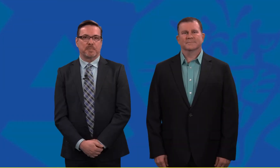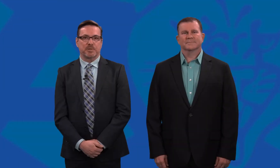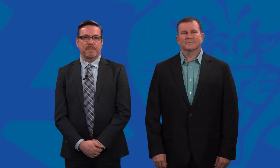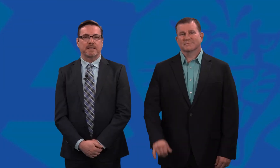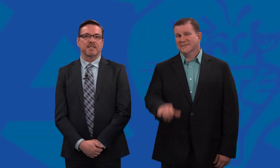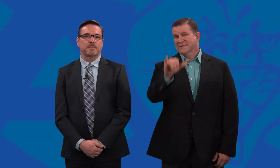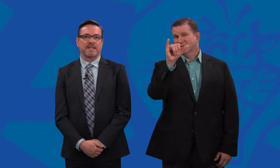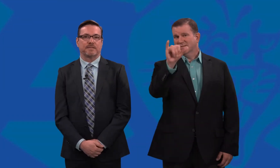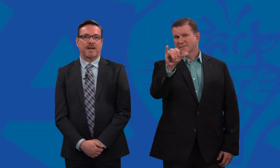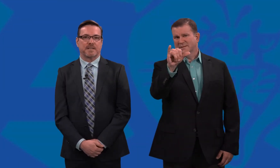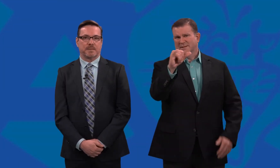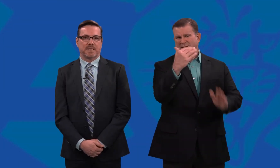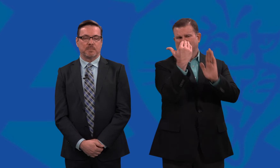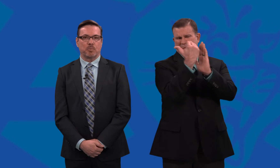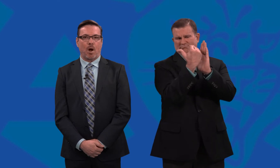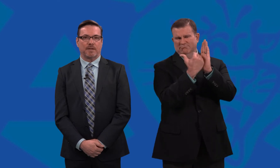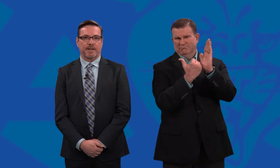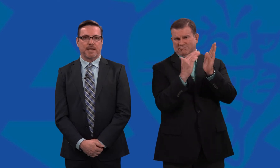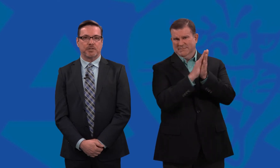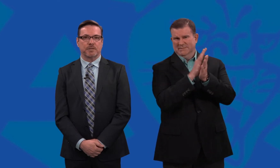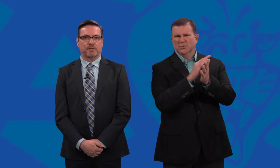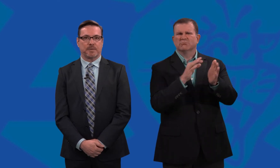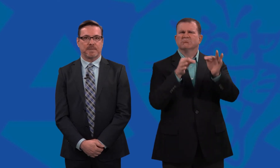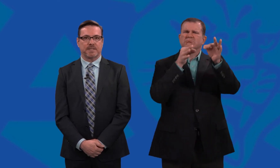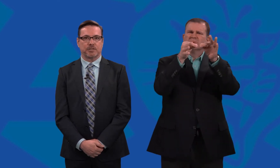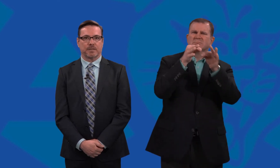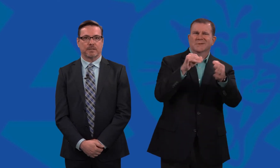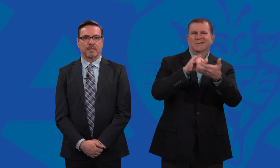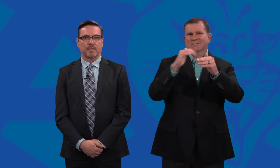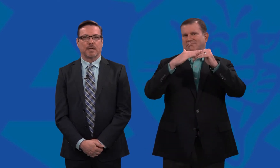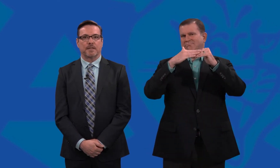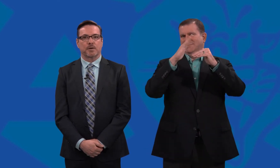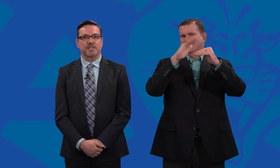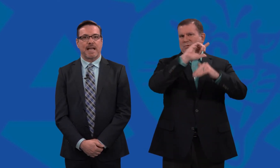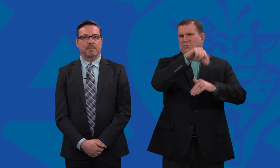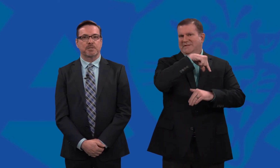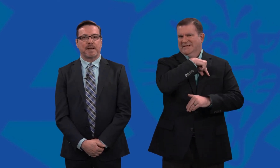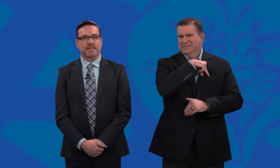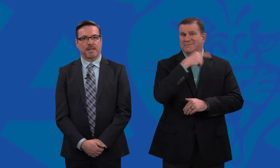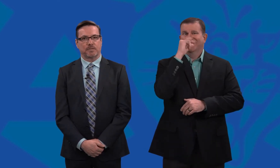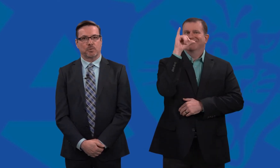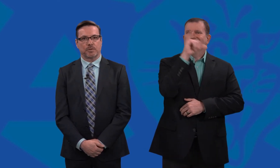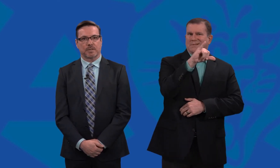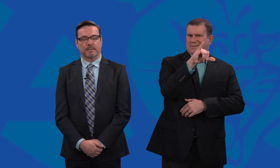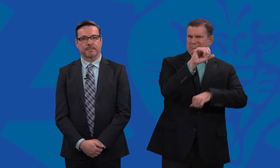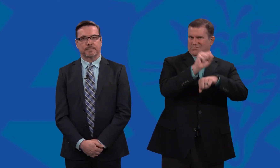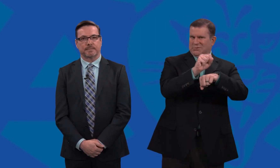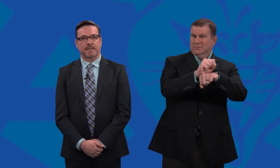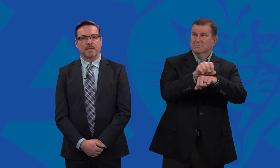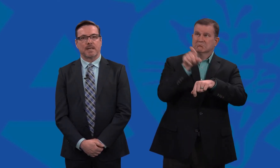The prospectus specifies the minimum qualifications for the position that are established by the state of Georgia.